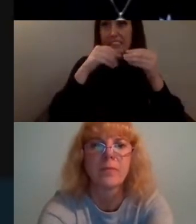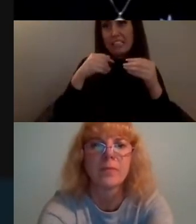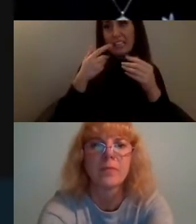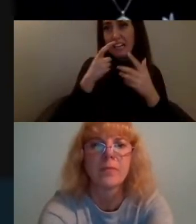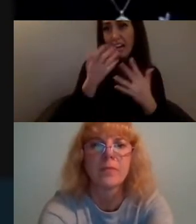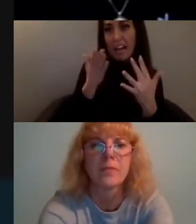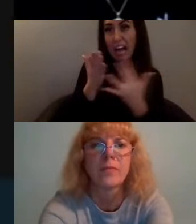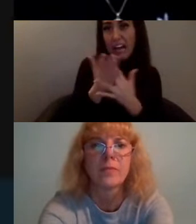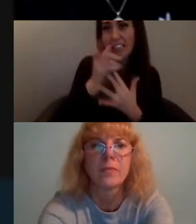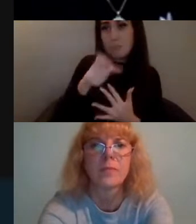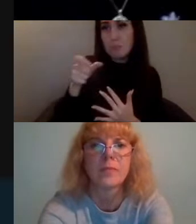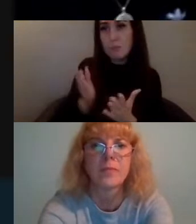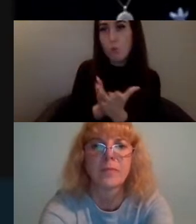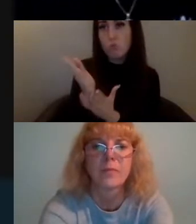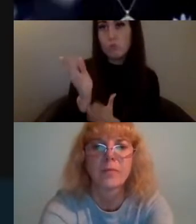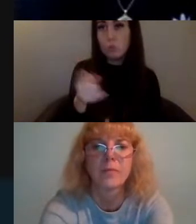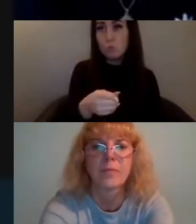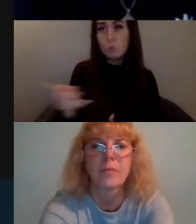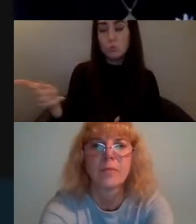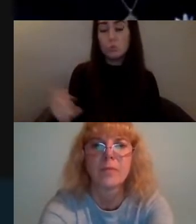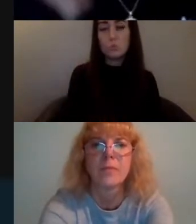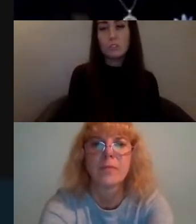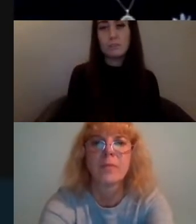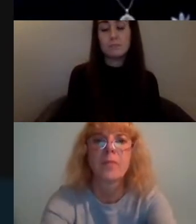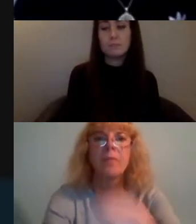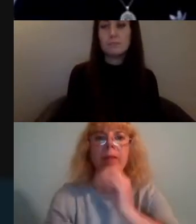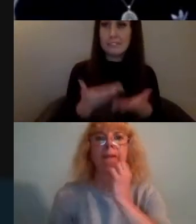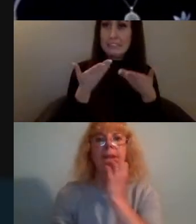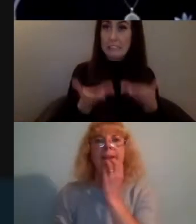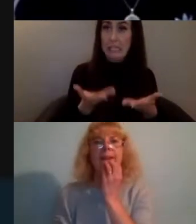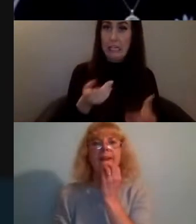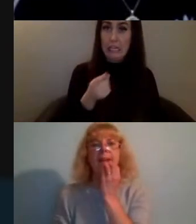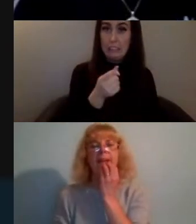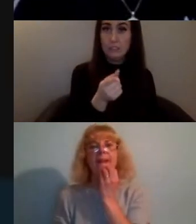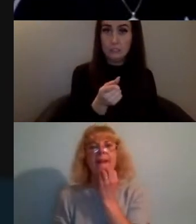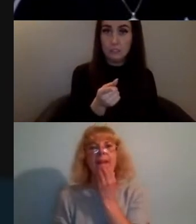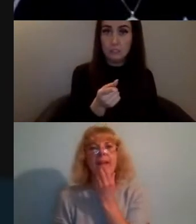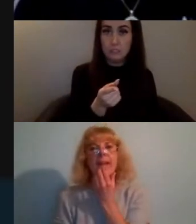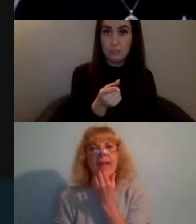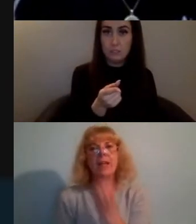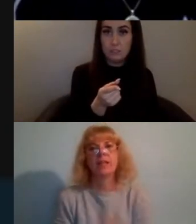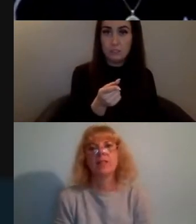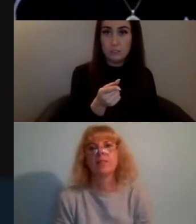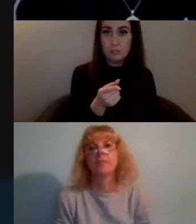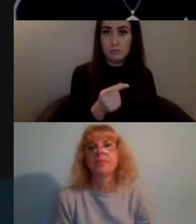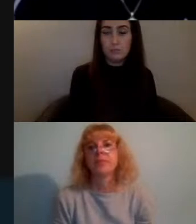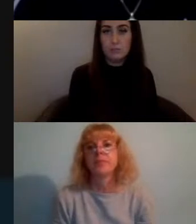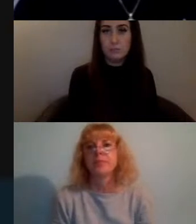next slide - okay so burnout in social justice work is really common